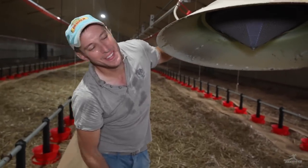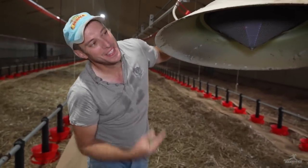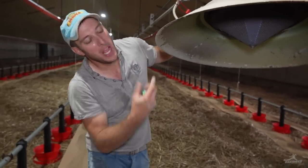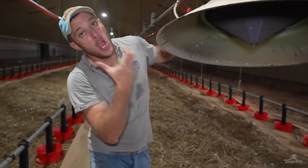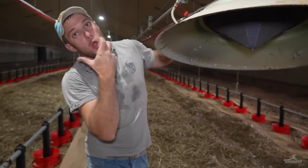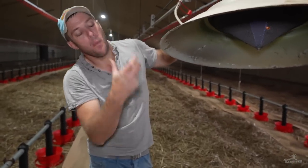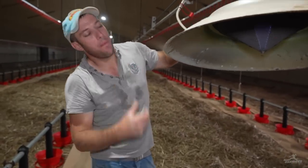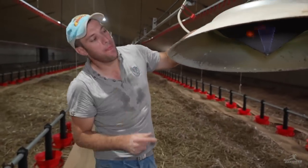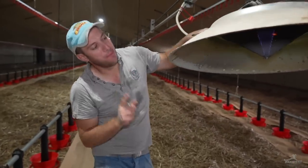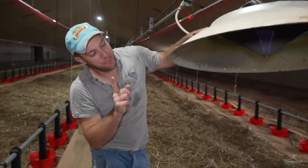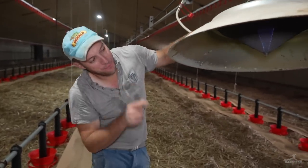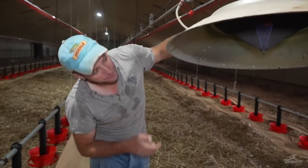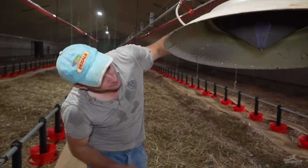This is a heater– hold on.